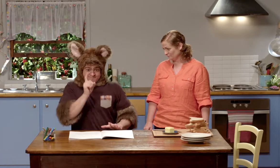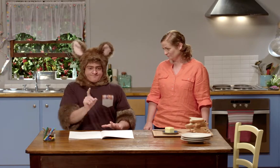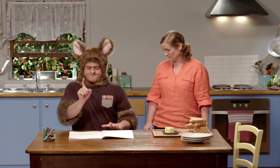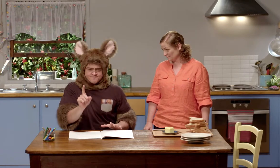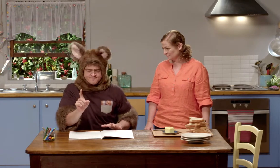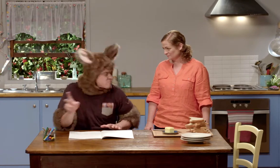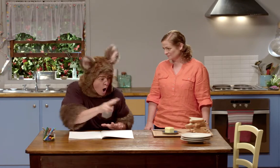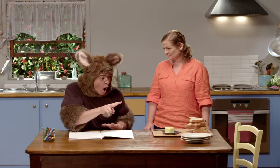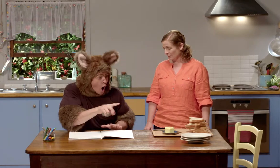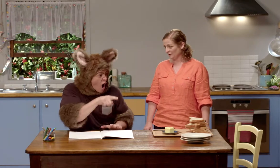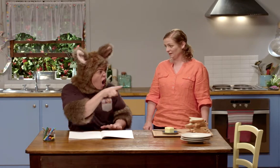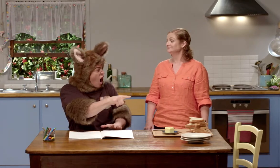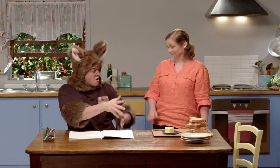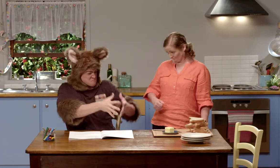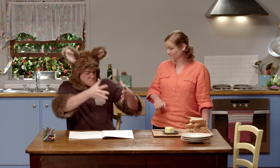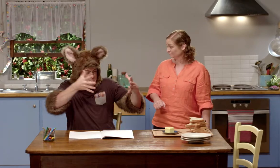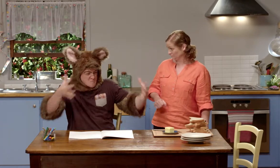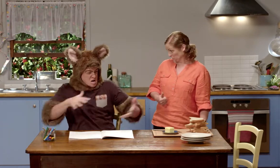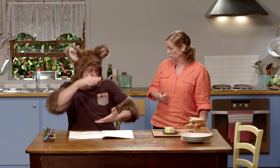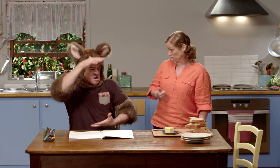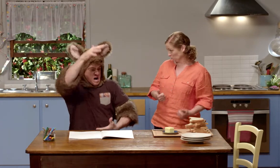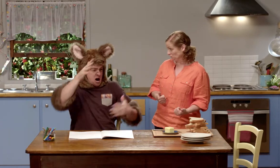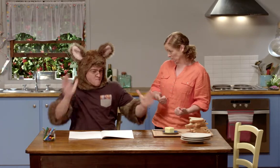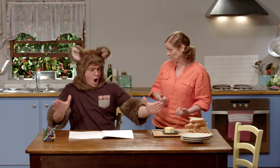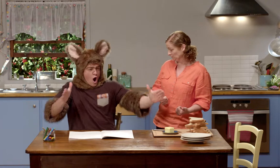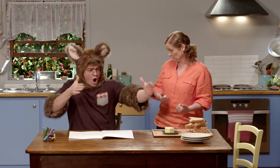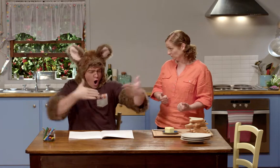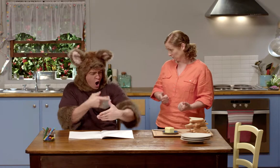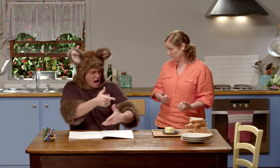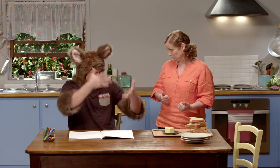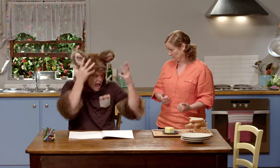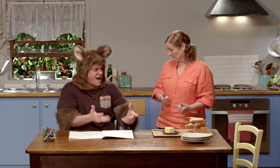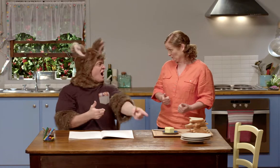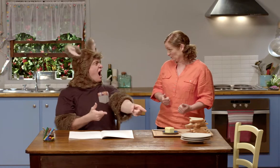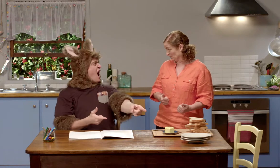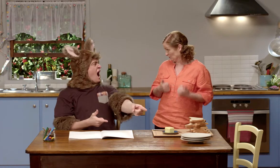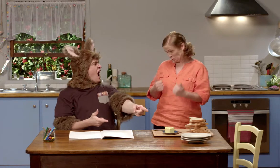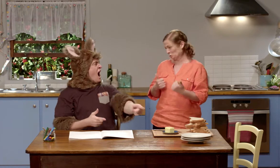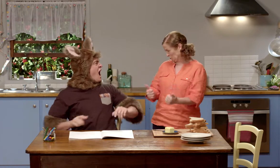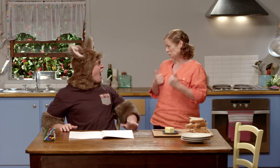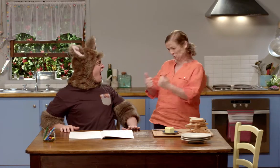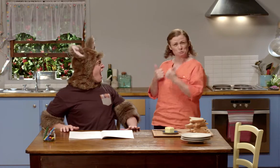and saw a giant box and it was heavy.